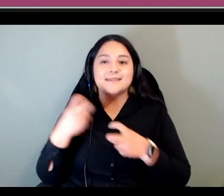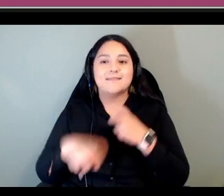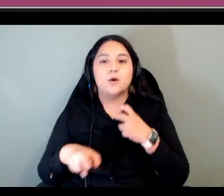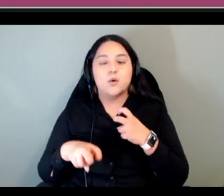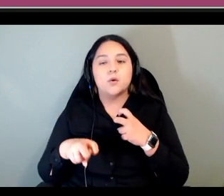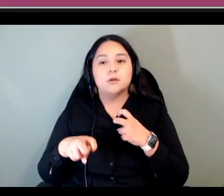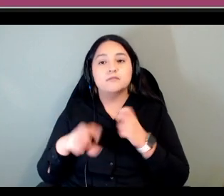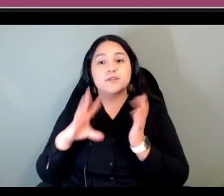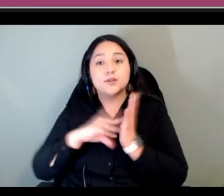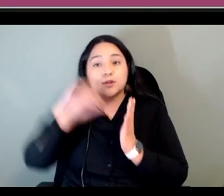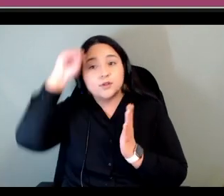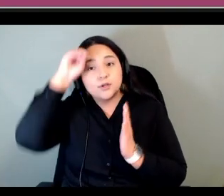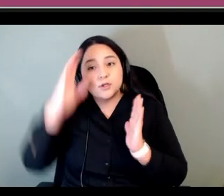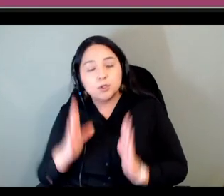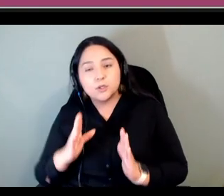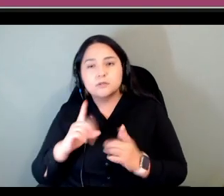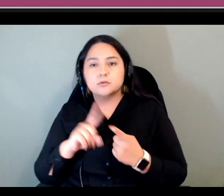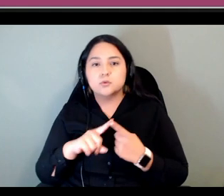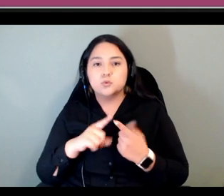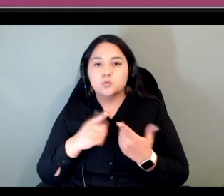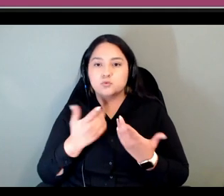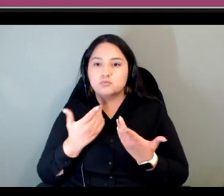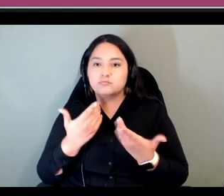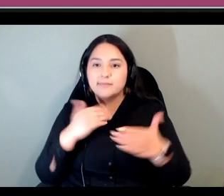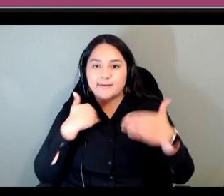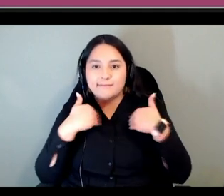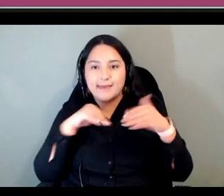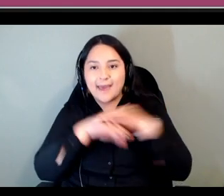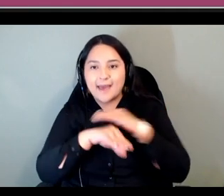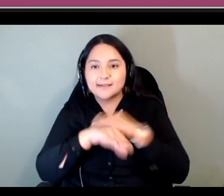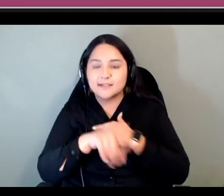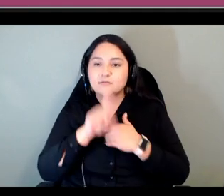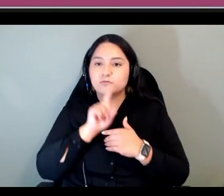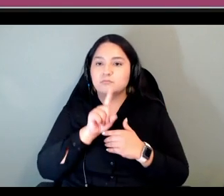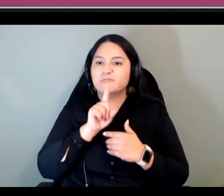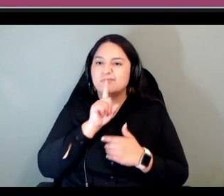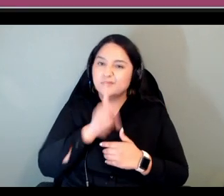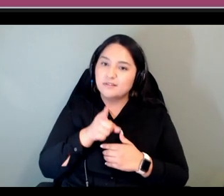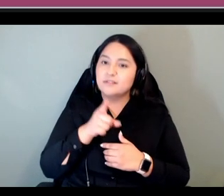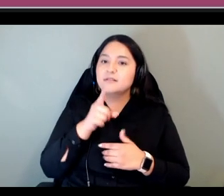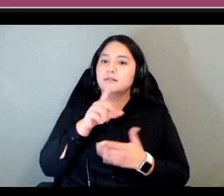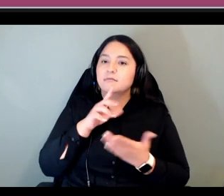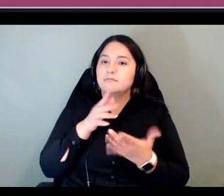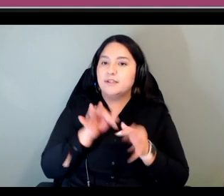to authentic language resources um we have a dictionary that we've been digitizing just